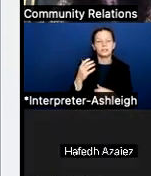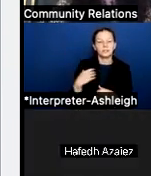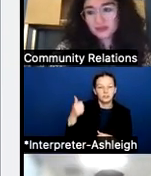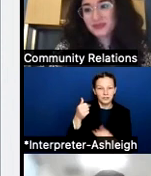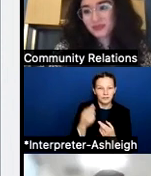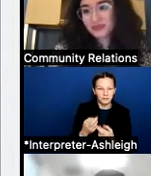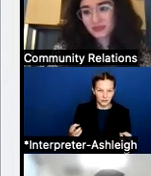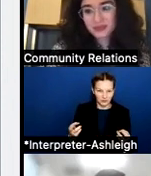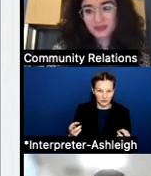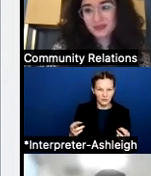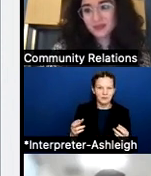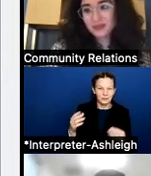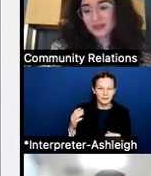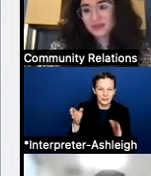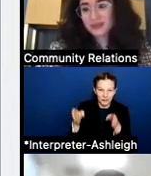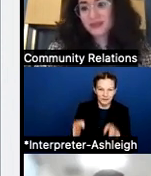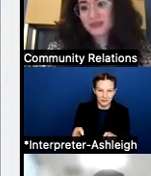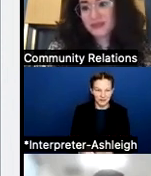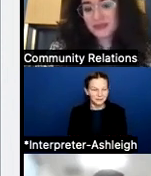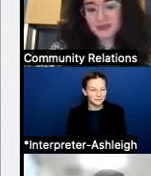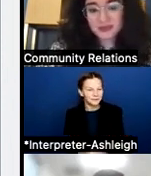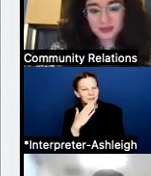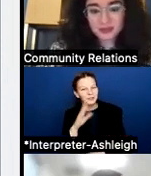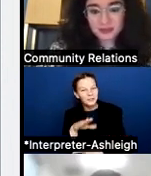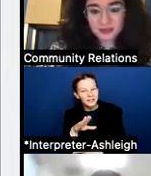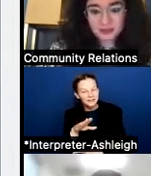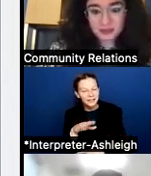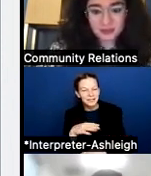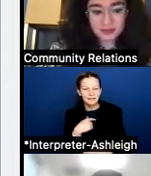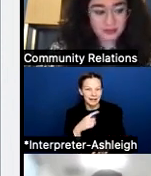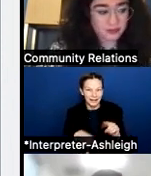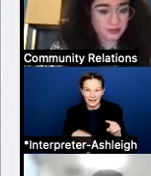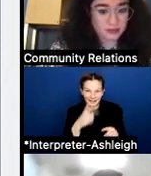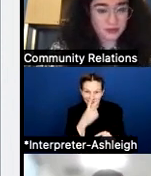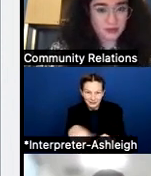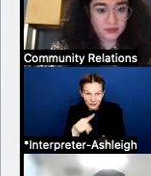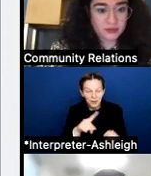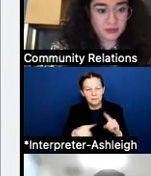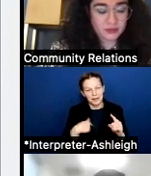but it's nice to see you again. I'm gonna follow on from Dennis's presentation tonight on the budget piece